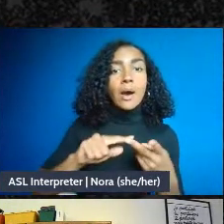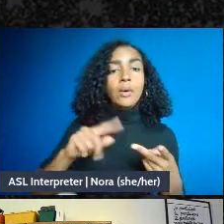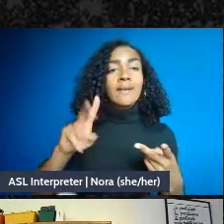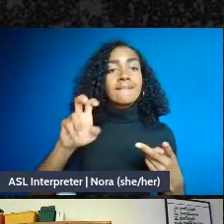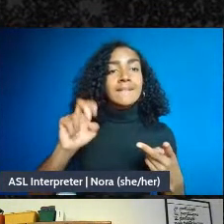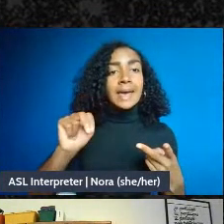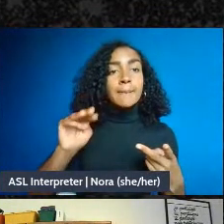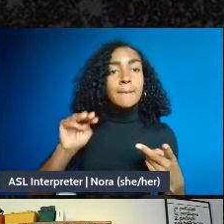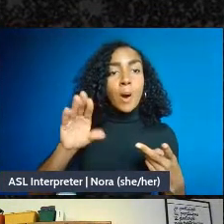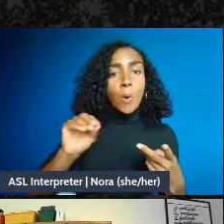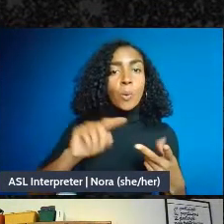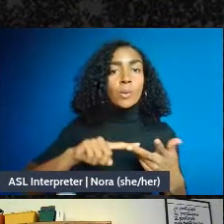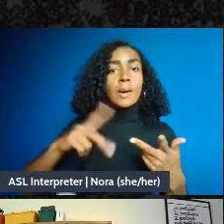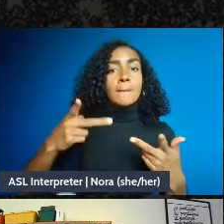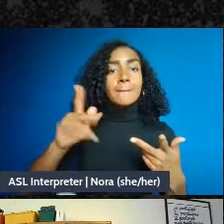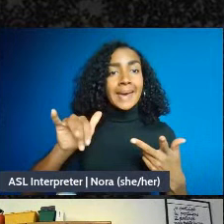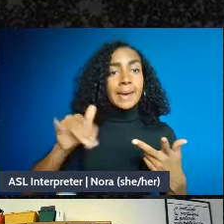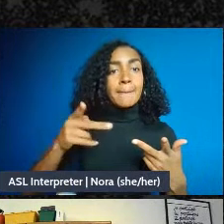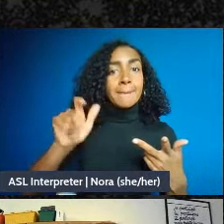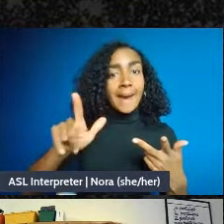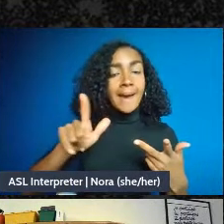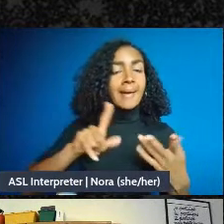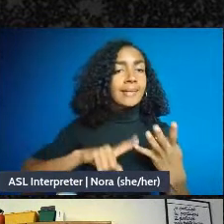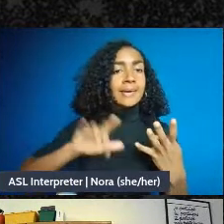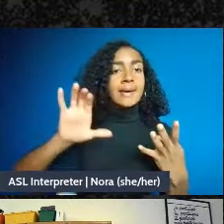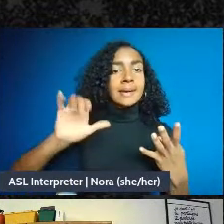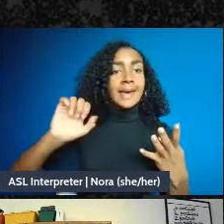usually using what they call a personal profile or a personal account.